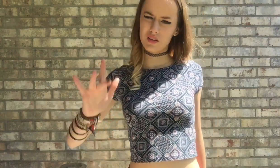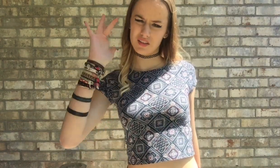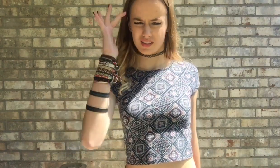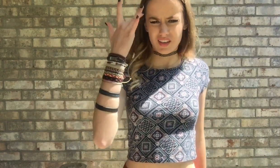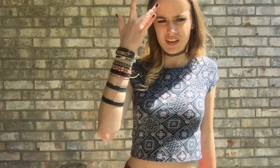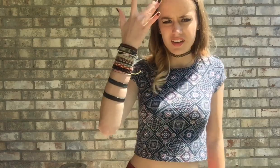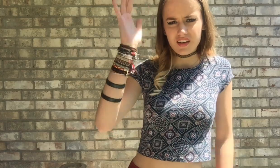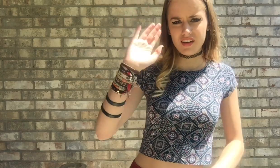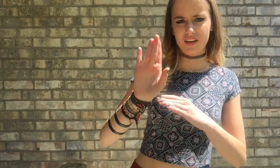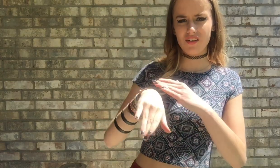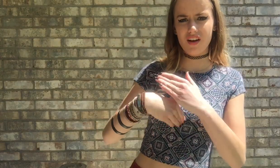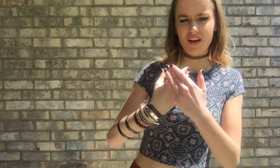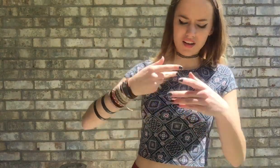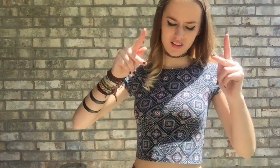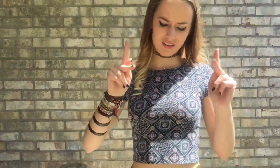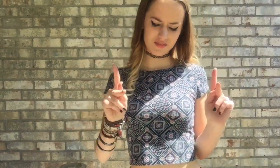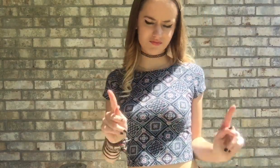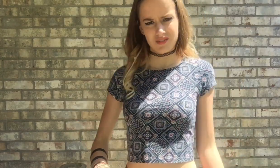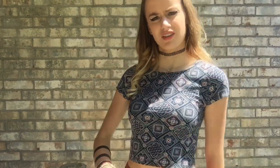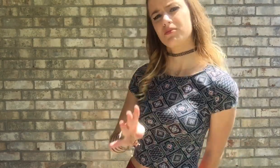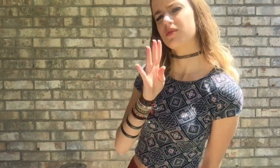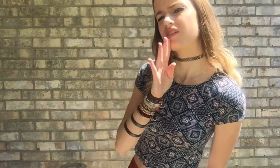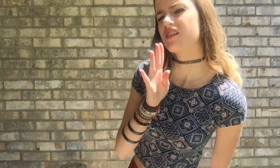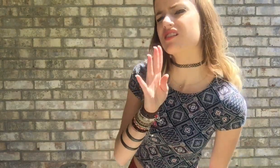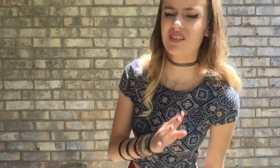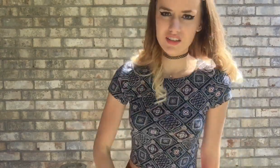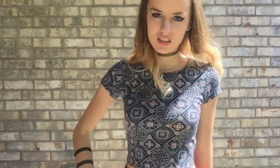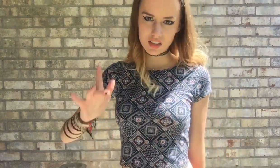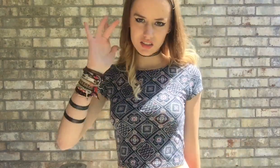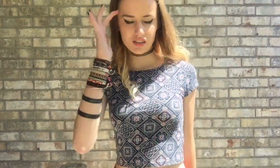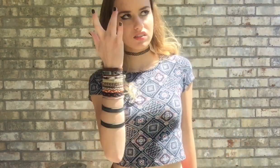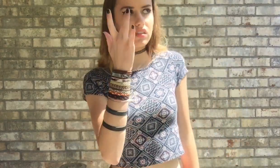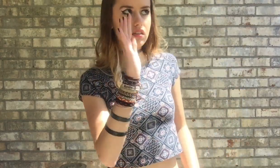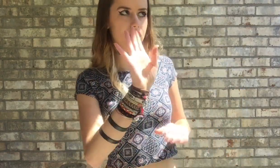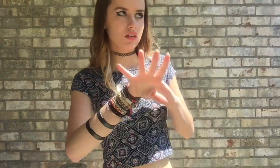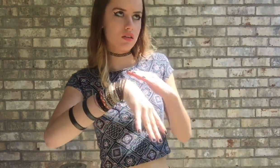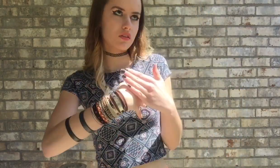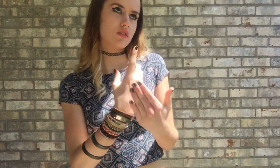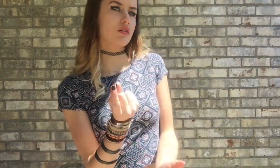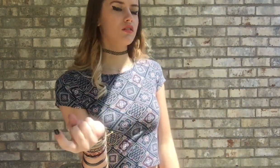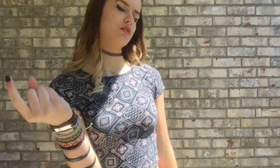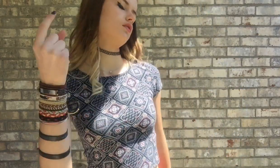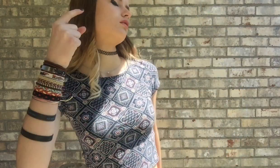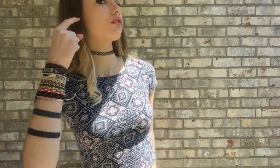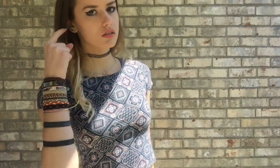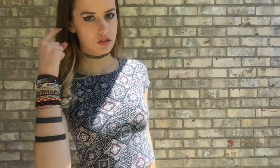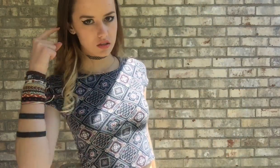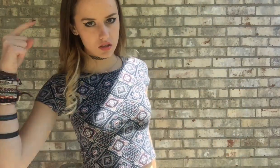Sick of all these people talking, sick of all this noise